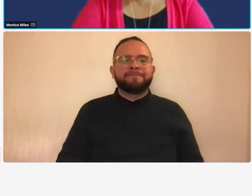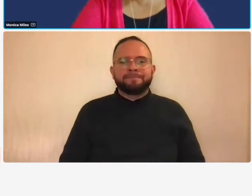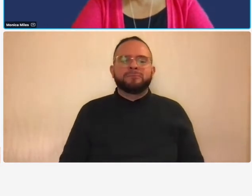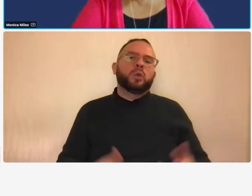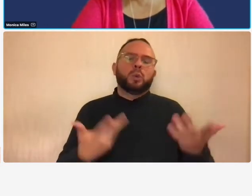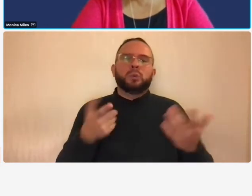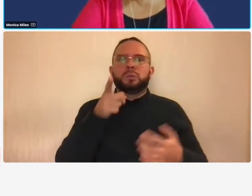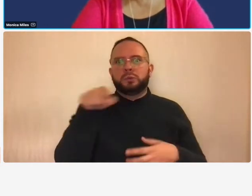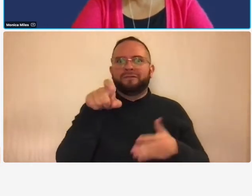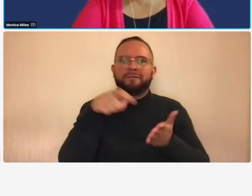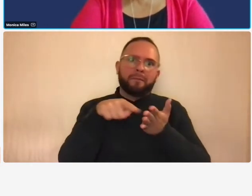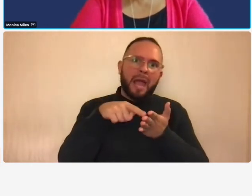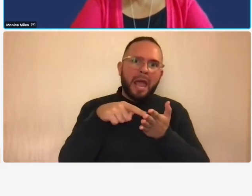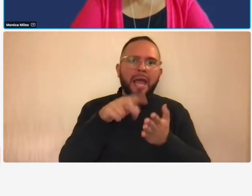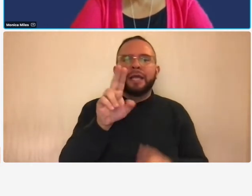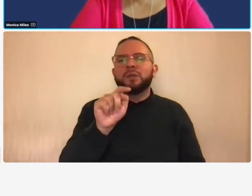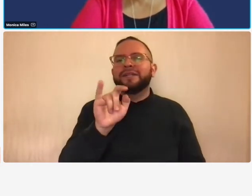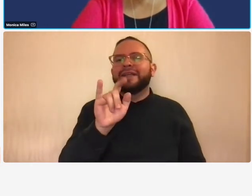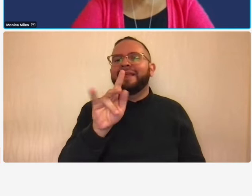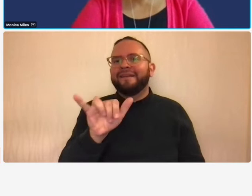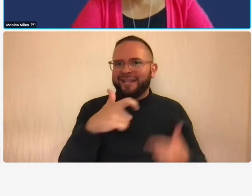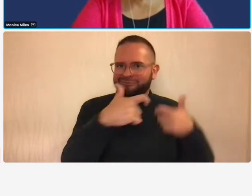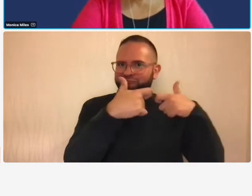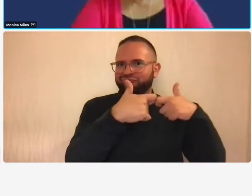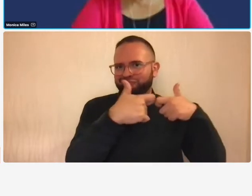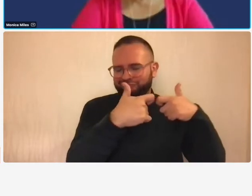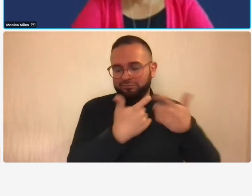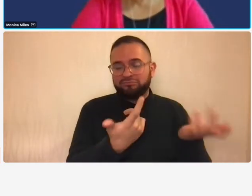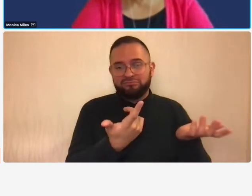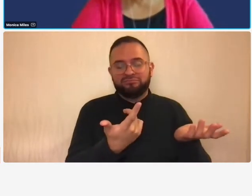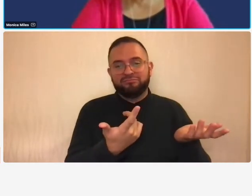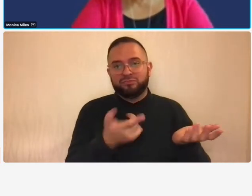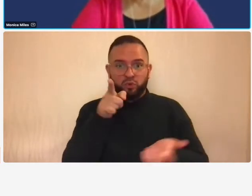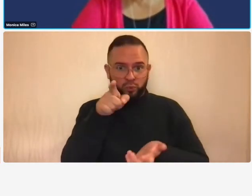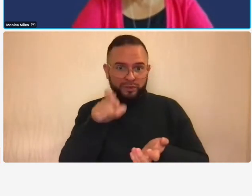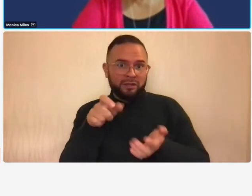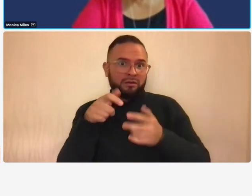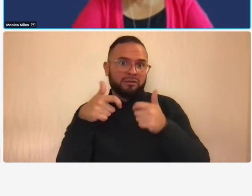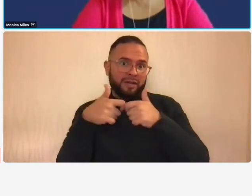have for your electricity so you need electricity at your business so that people will have lights